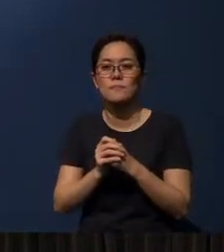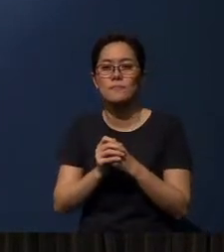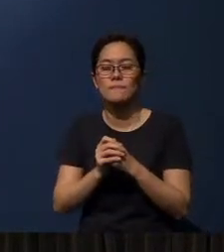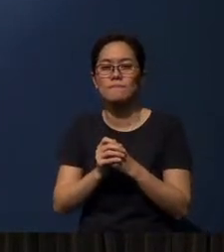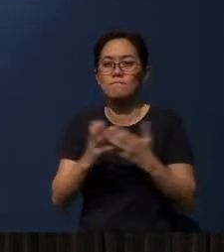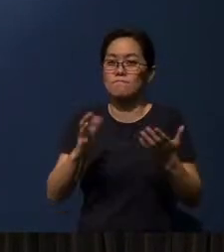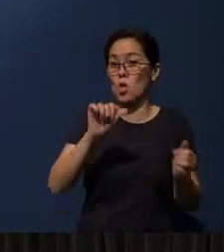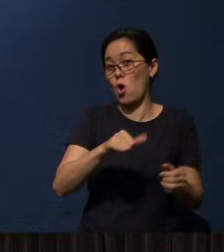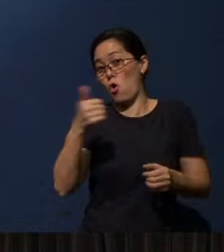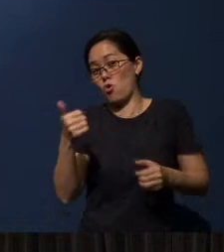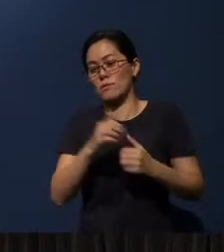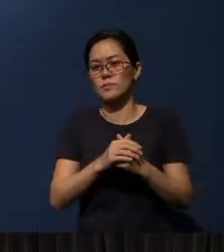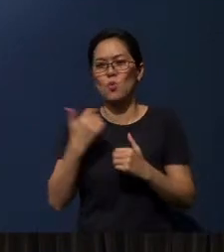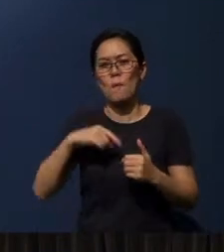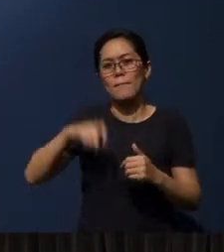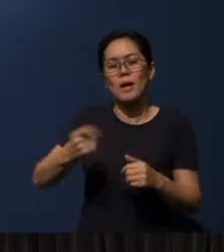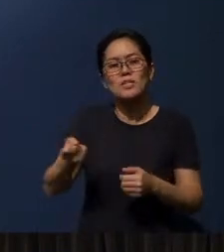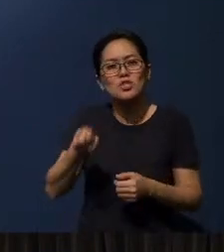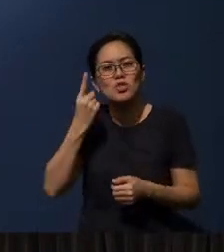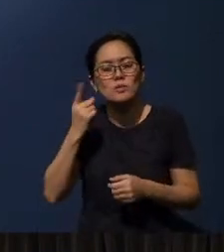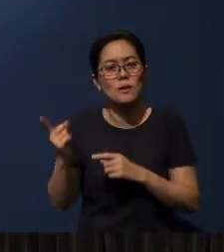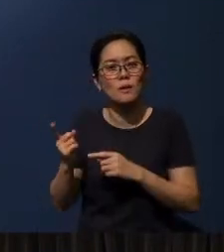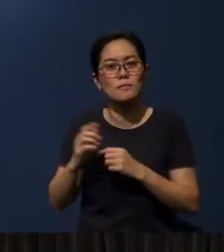And the other thing we need to understand about hearing is this: